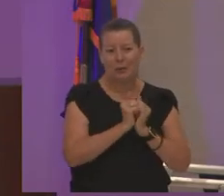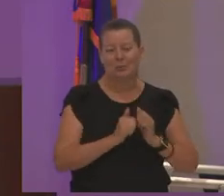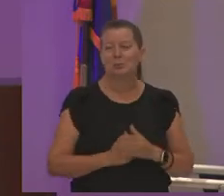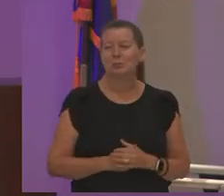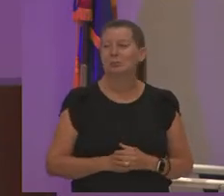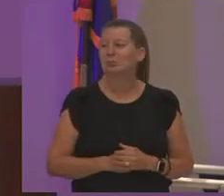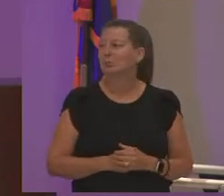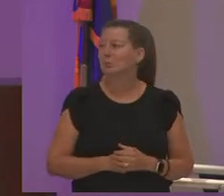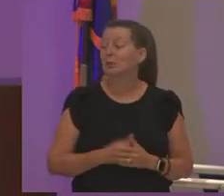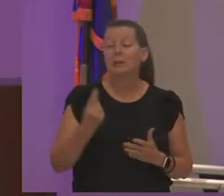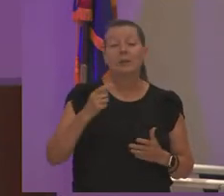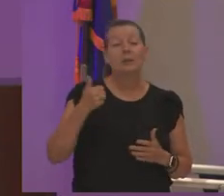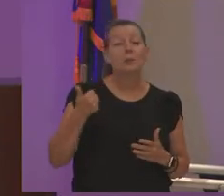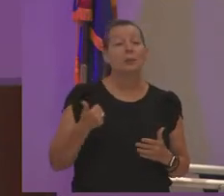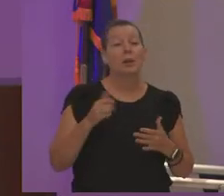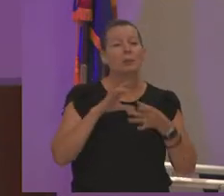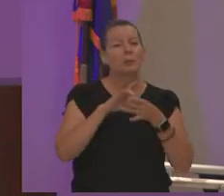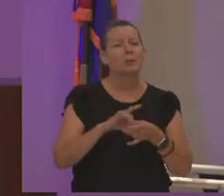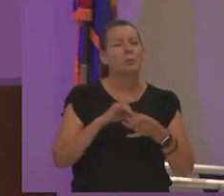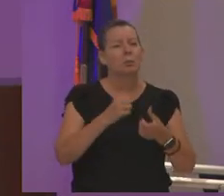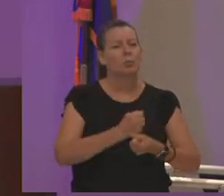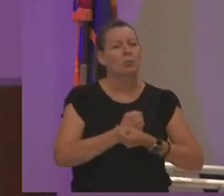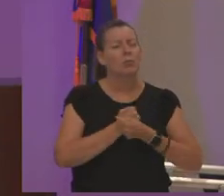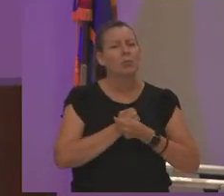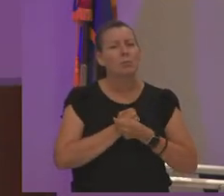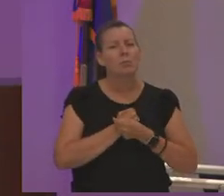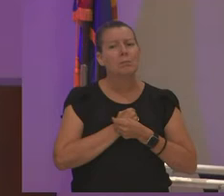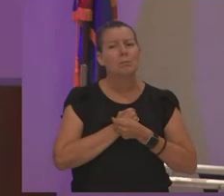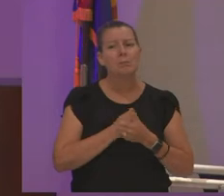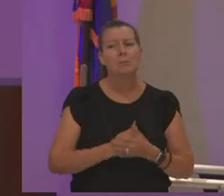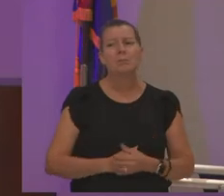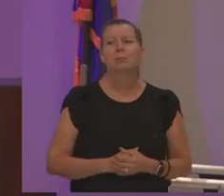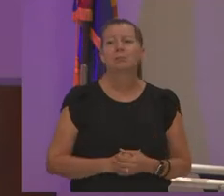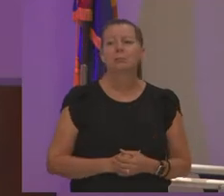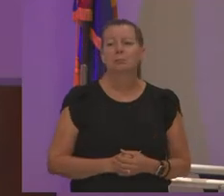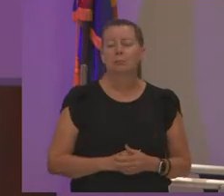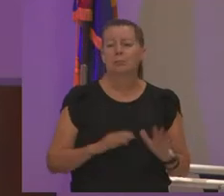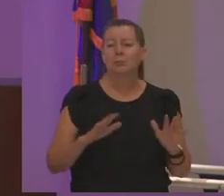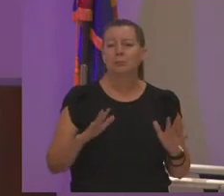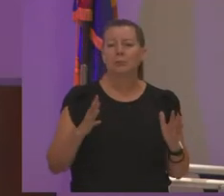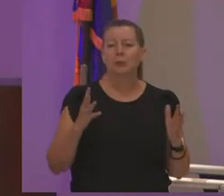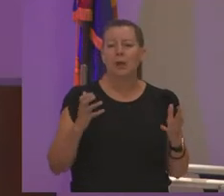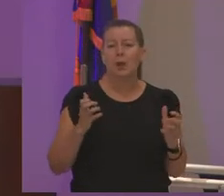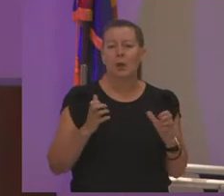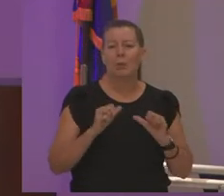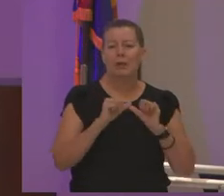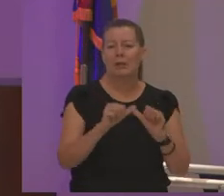something else in terms of love um i want to move on from love and i want to move on to